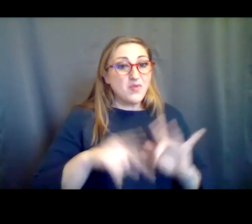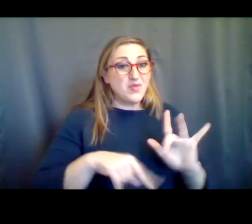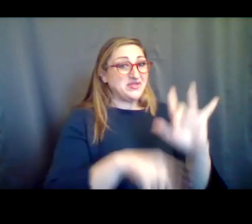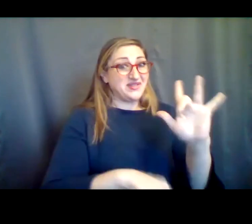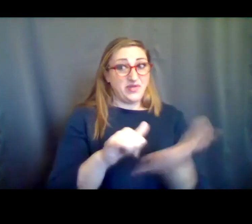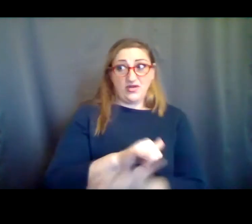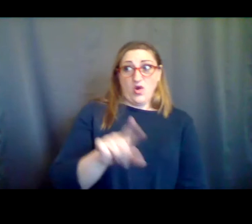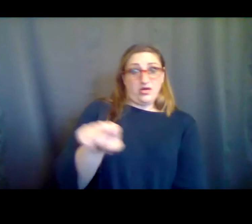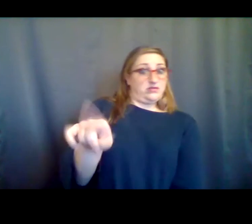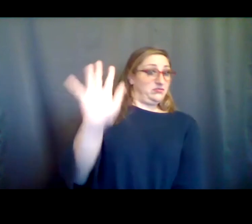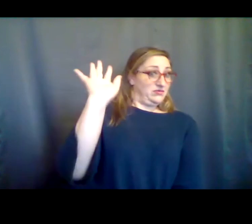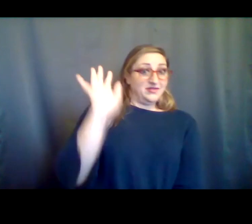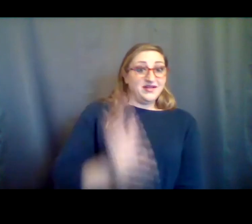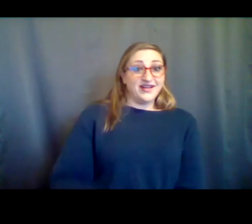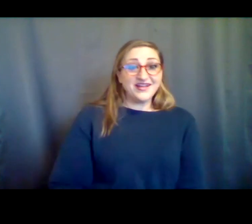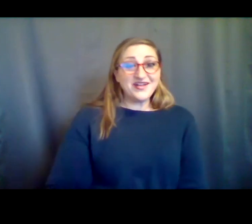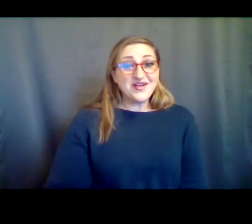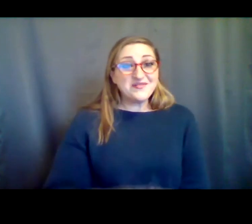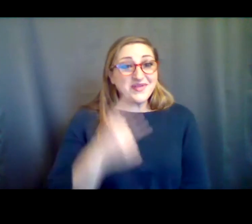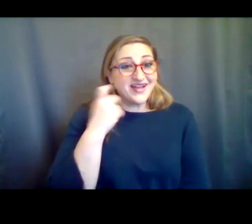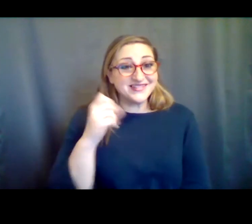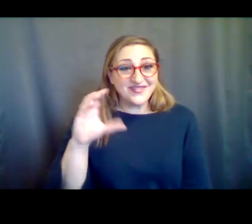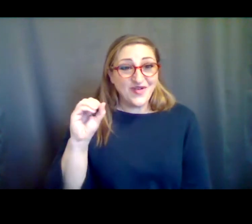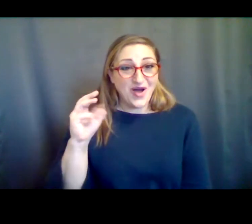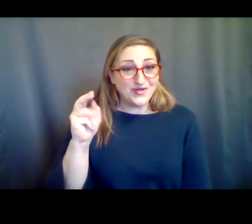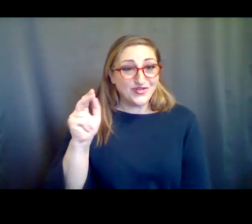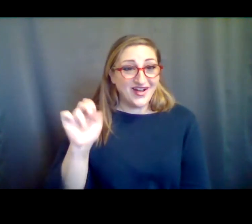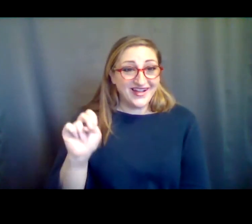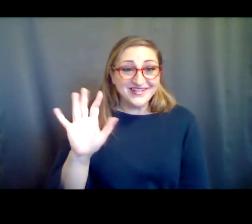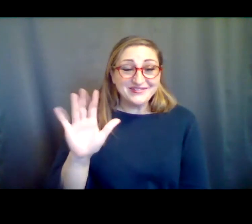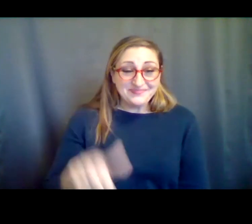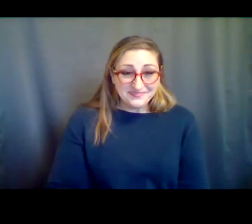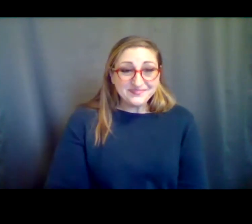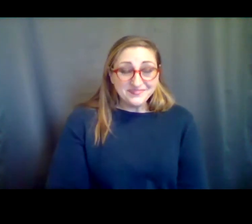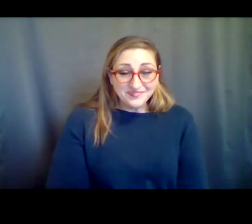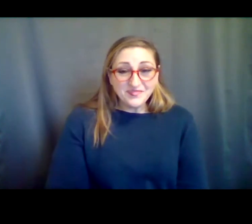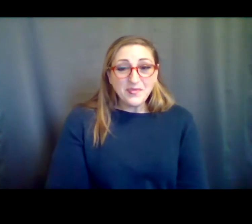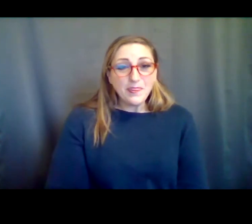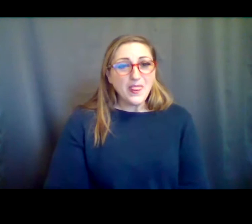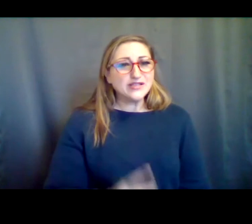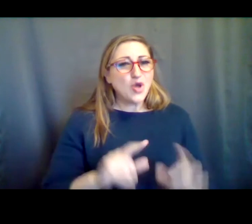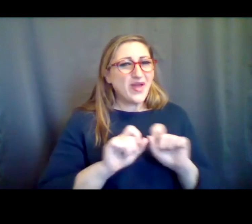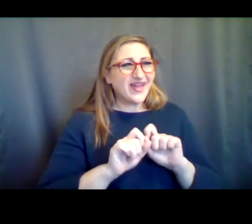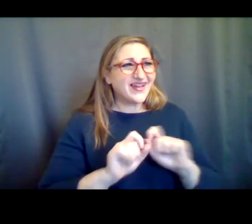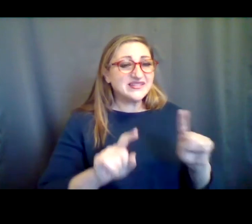are seeing an incredible amount of cancellations